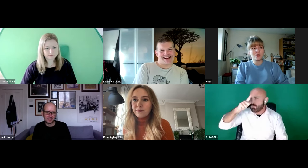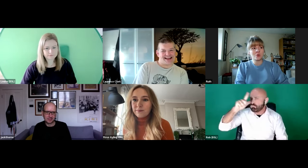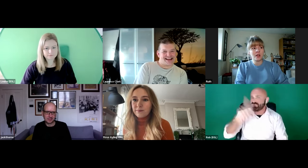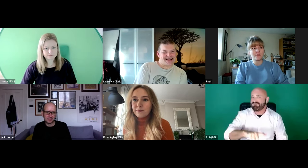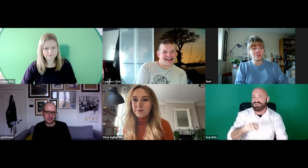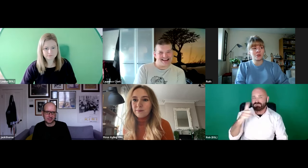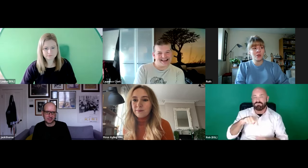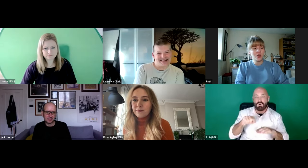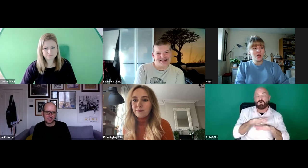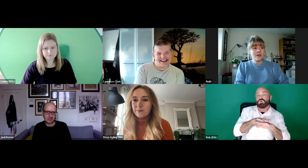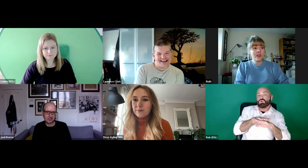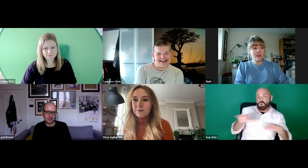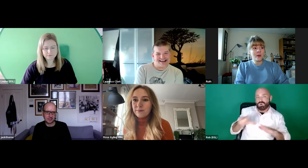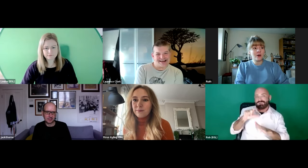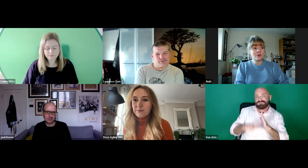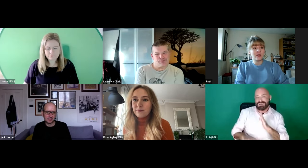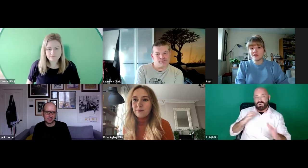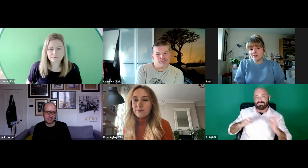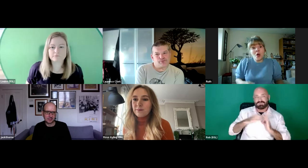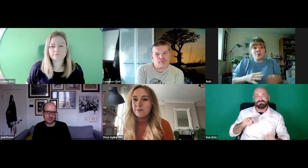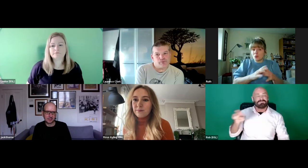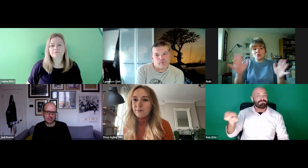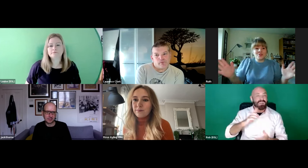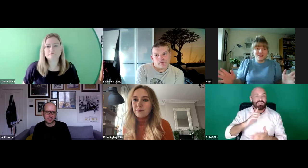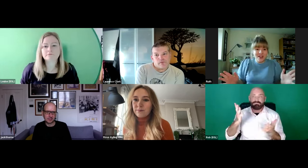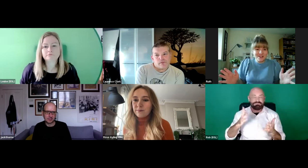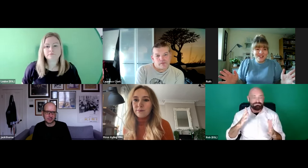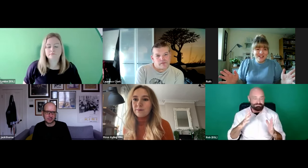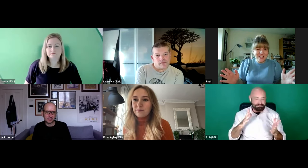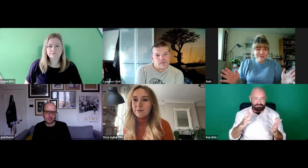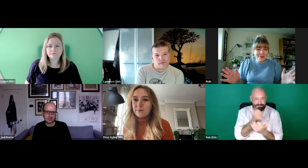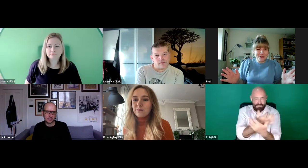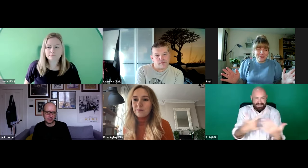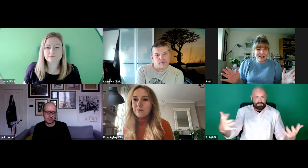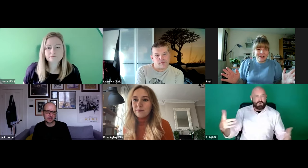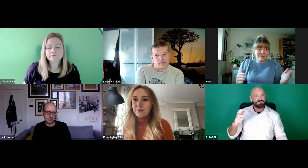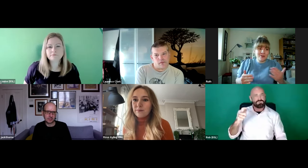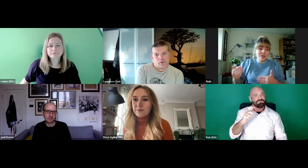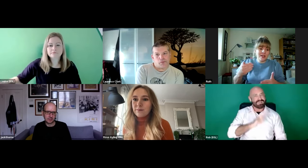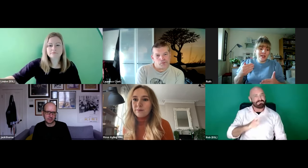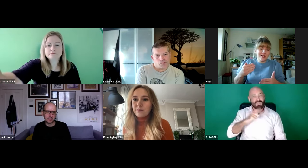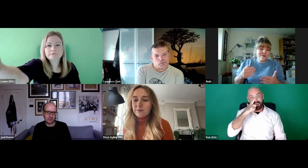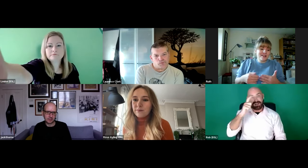who've got an abundance of characters that they might want to play. Whereas we have had